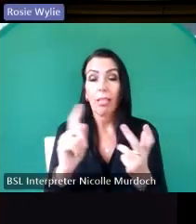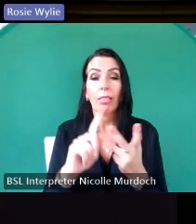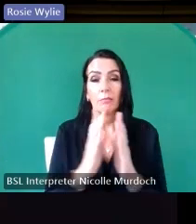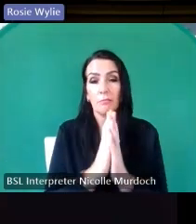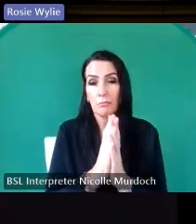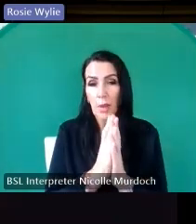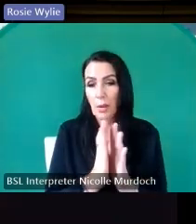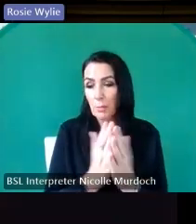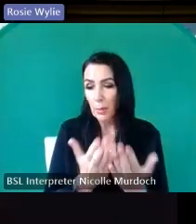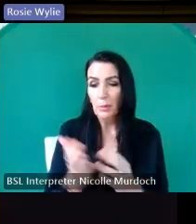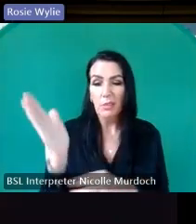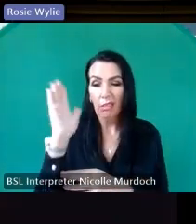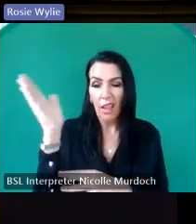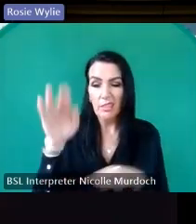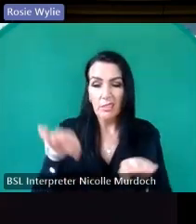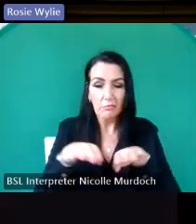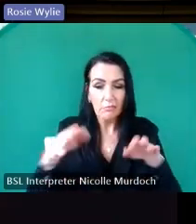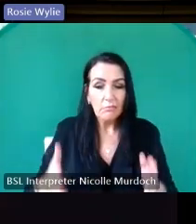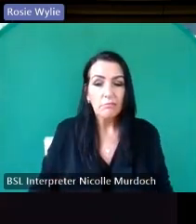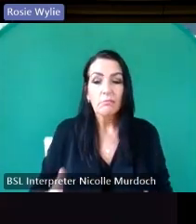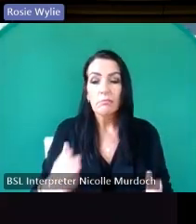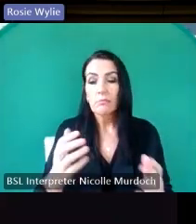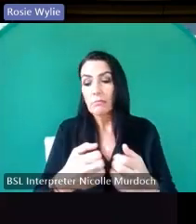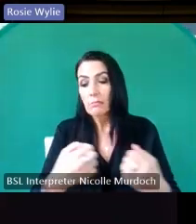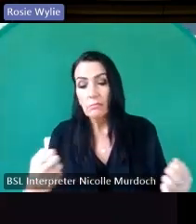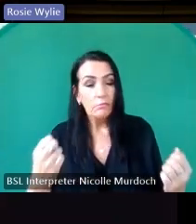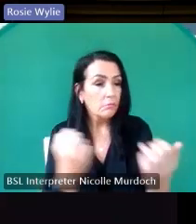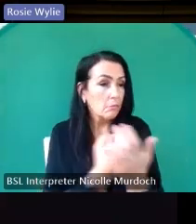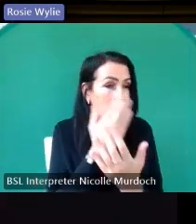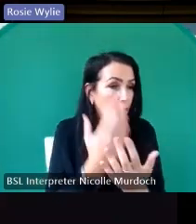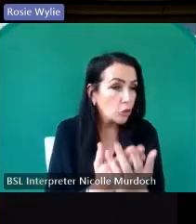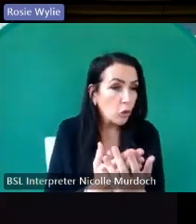Bibles looking cupboards to make sure that you know you're not you're not missing a nice Bible